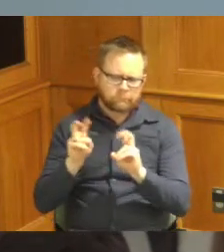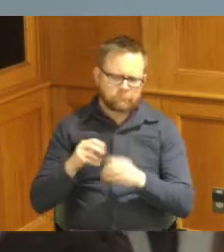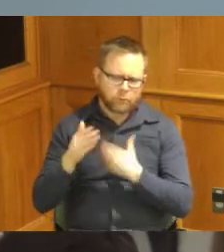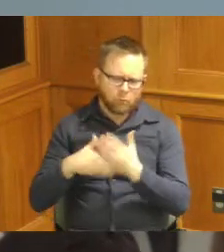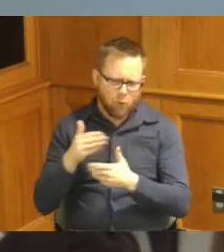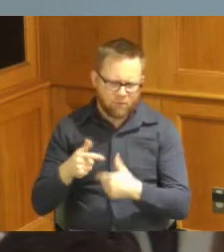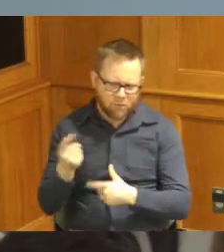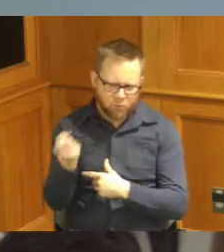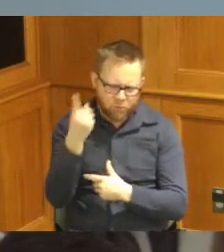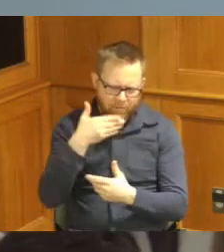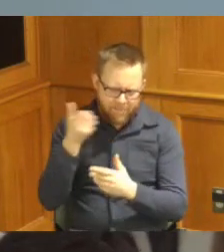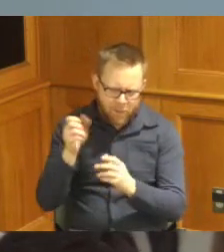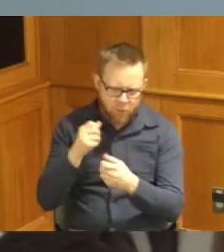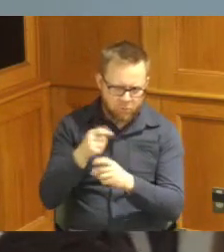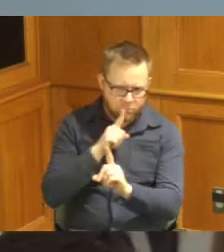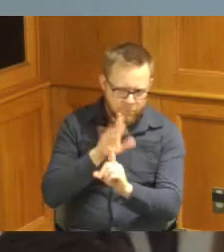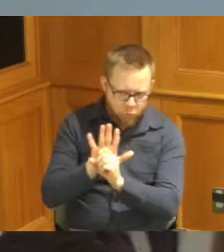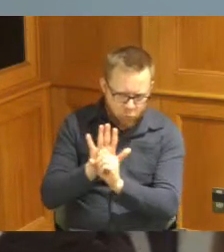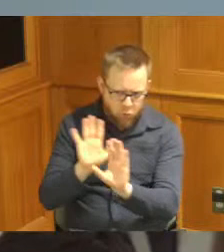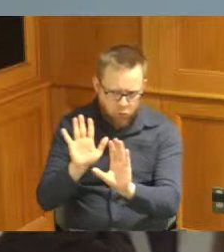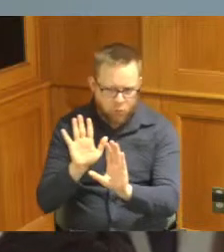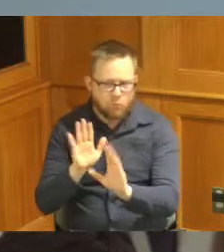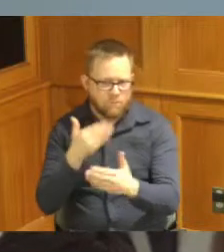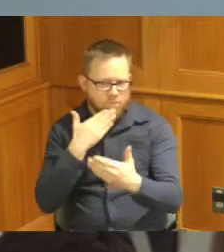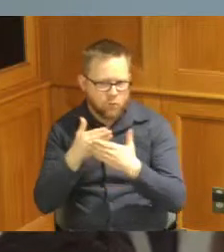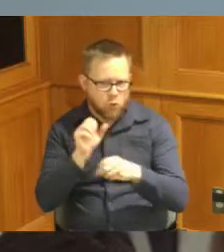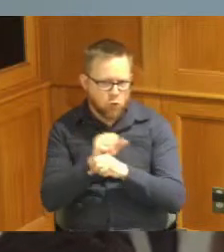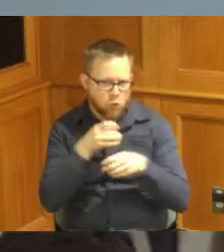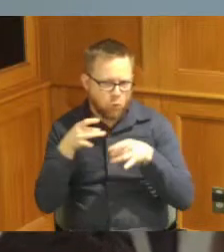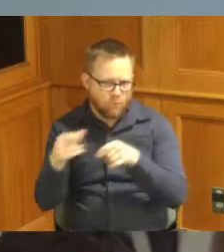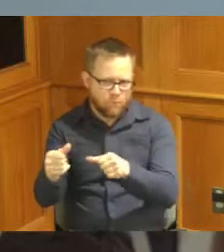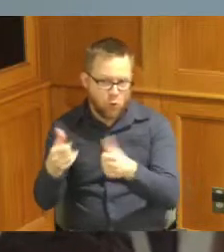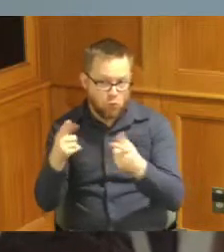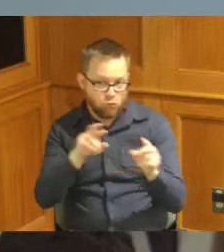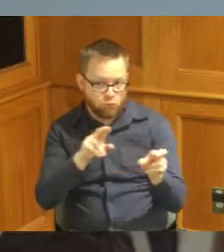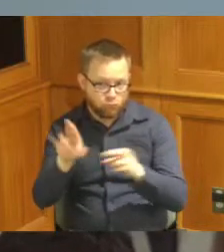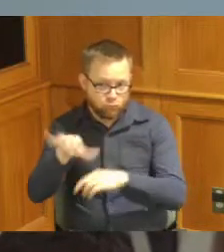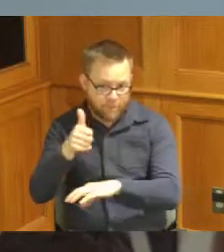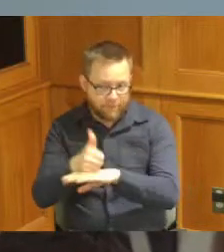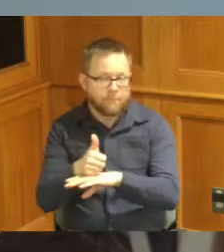more closely to make sure that we have a a really good workflow in place so that we are consistently